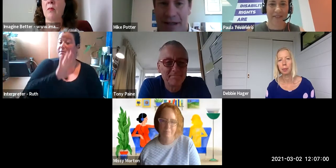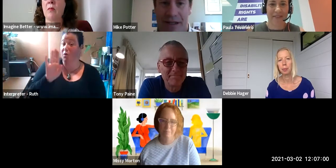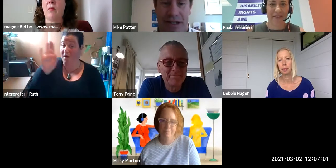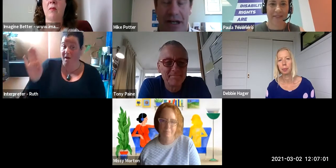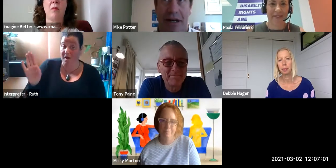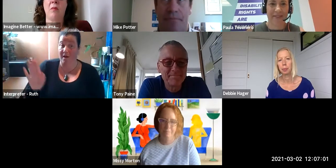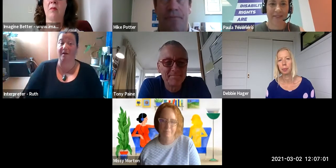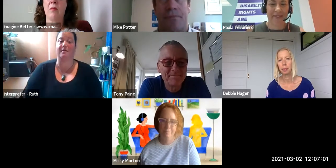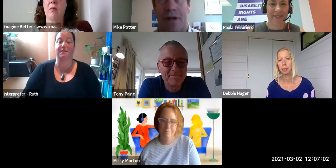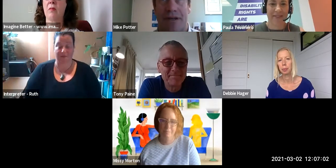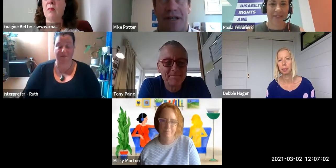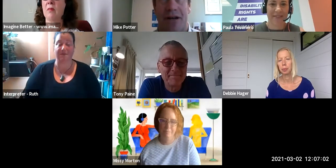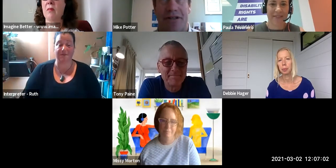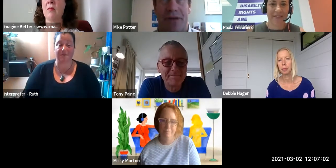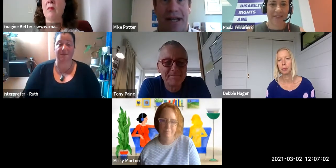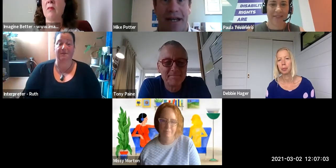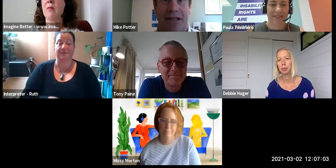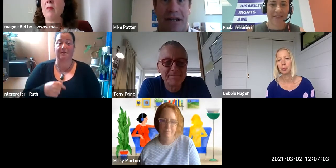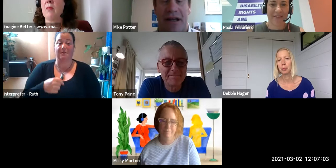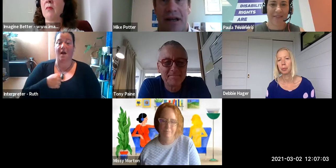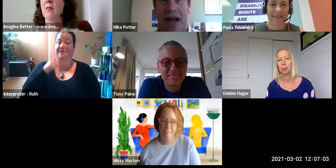CEO of Disability Connect and I identify as